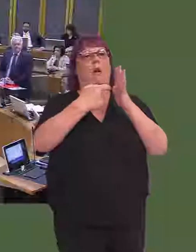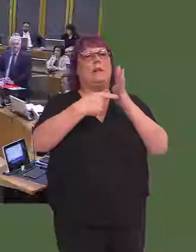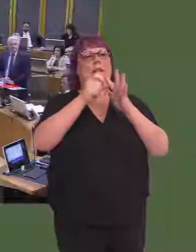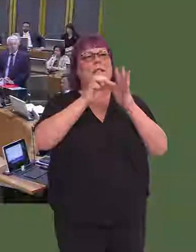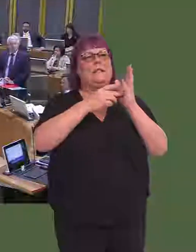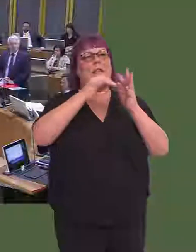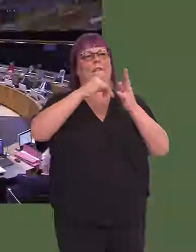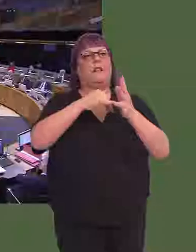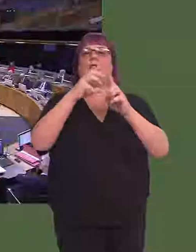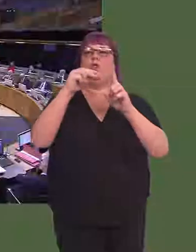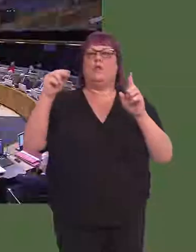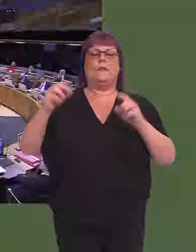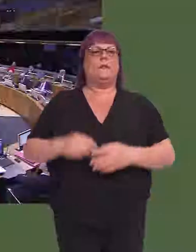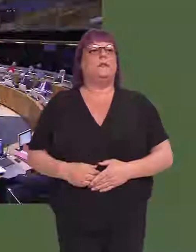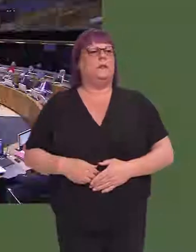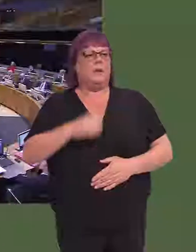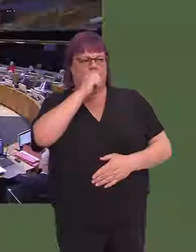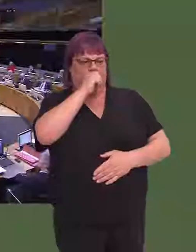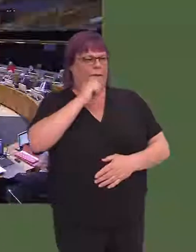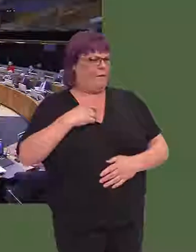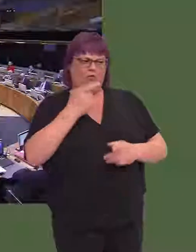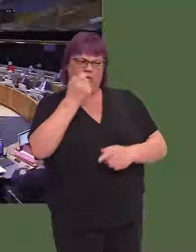It's not very often I start First Minister's questions by saying I agree with the First